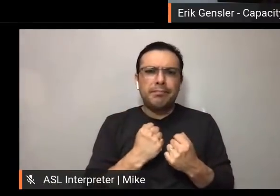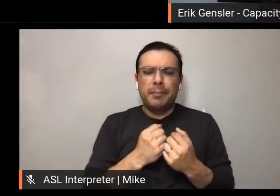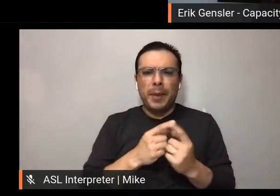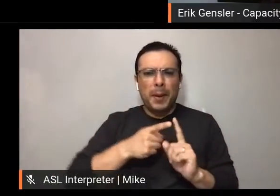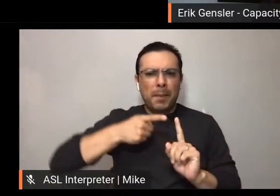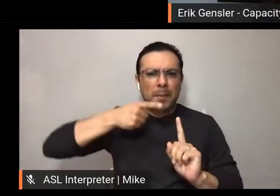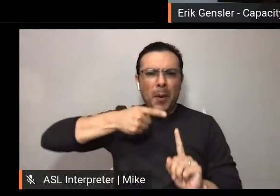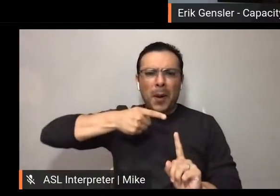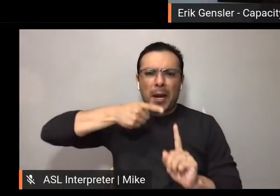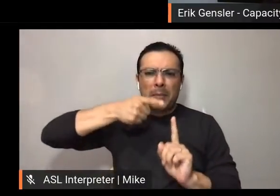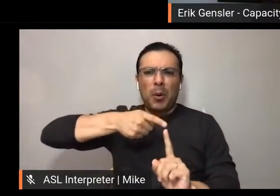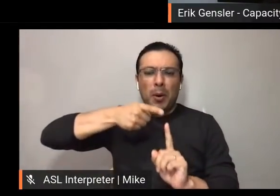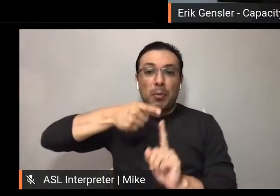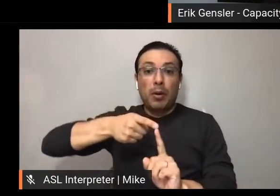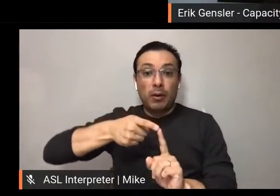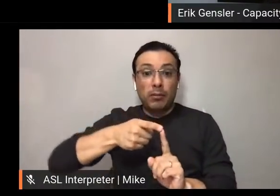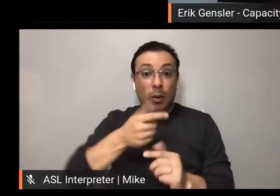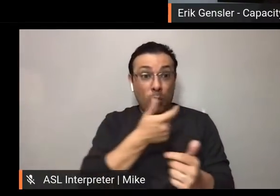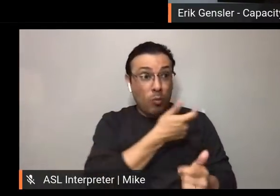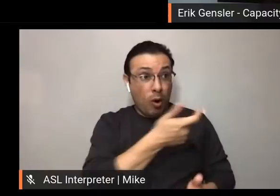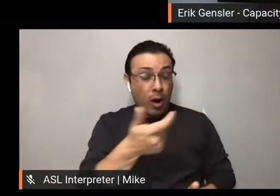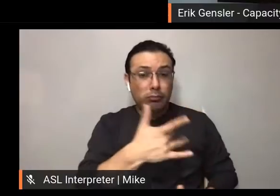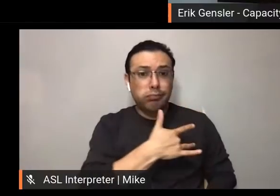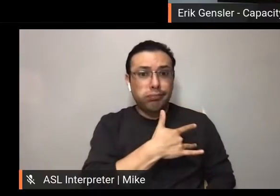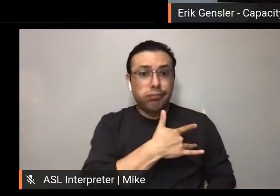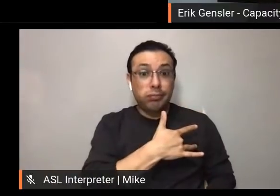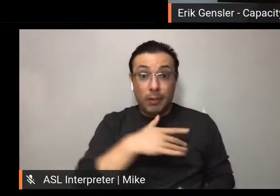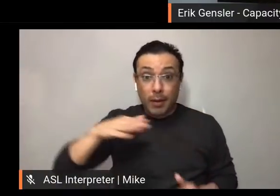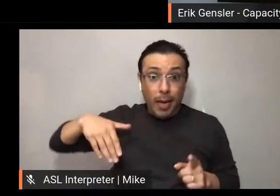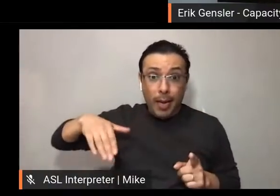And if you haven't seen them, you may want to check those out.